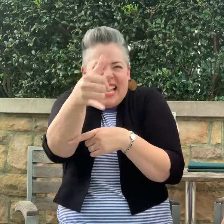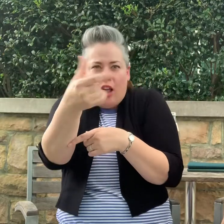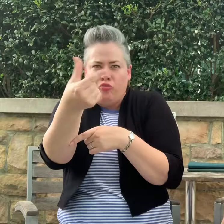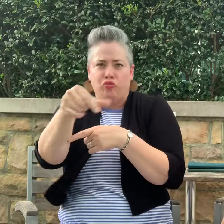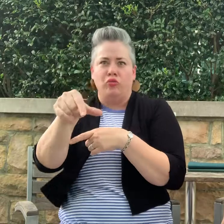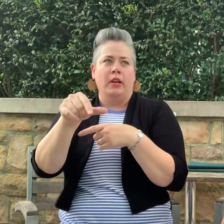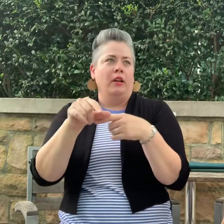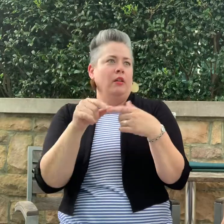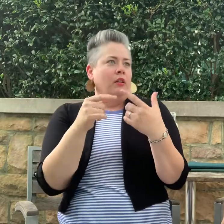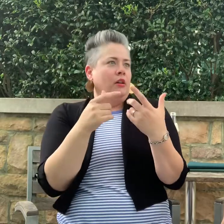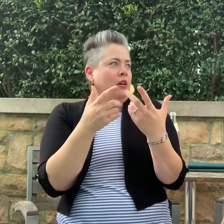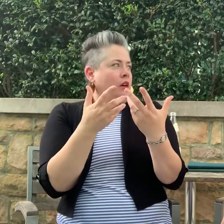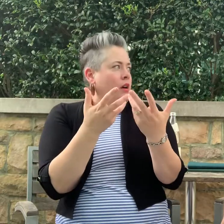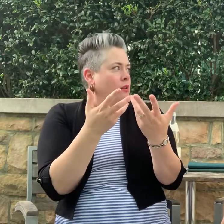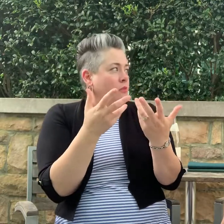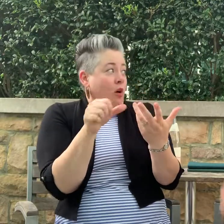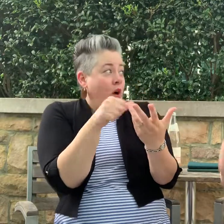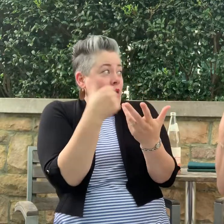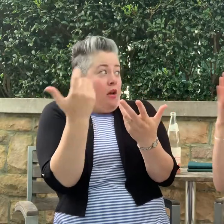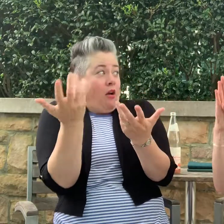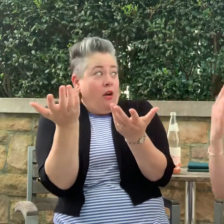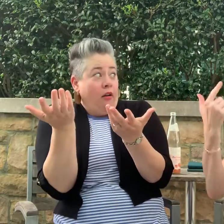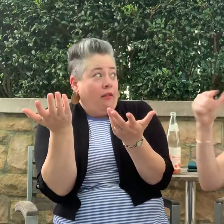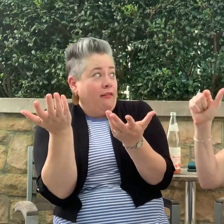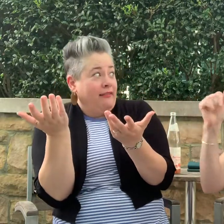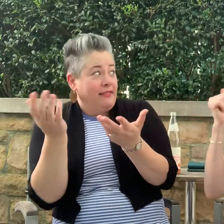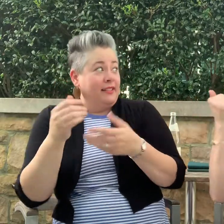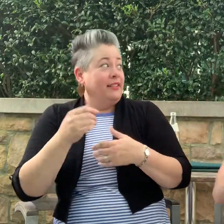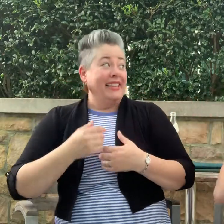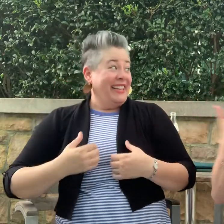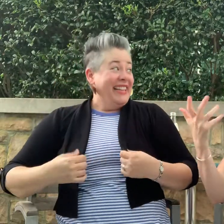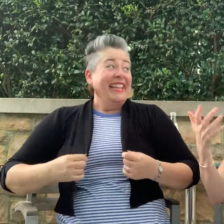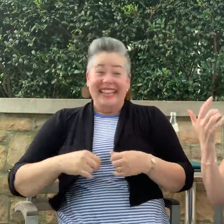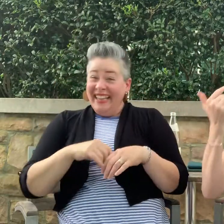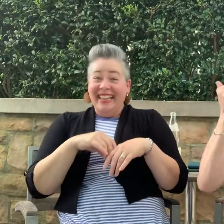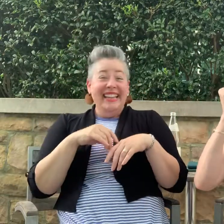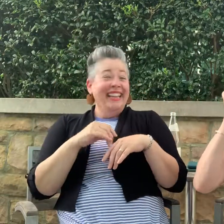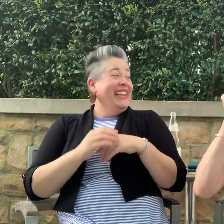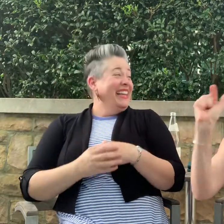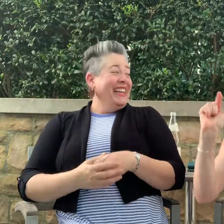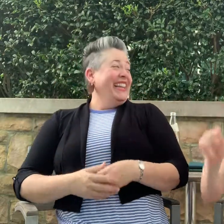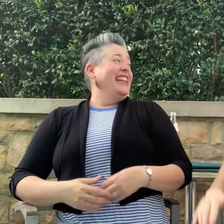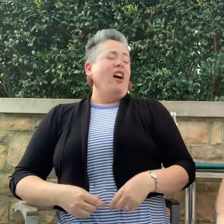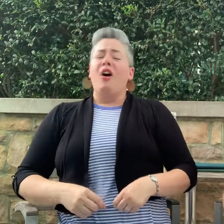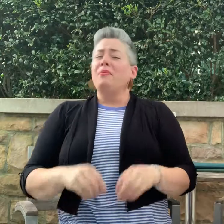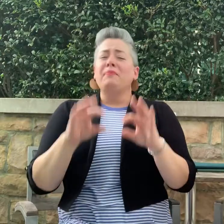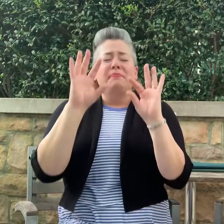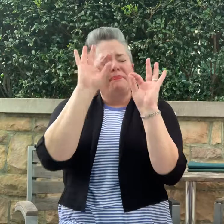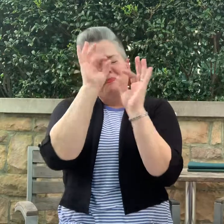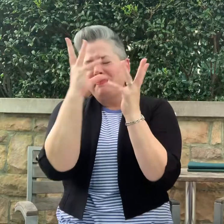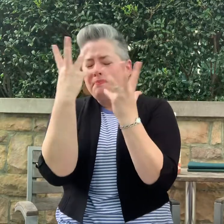So many different shades of green. Jaw-dropping beauty. B-E-A-U-T-I-F-U-L